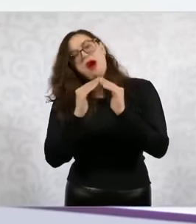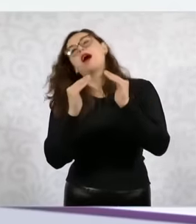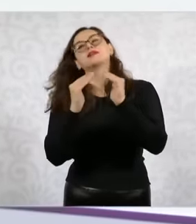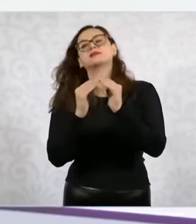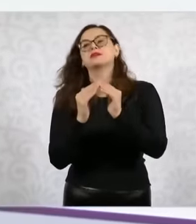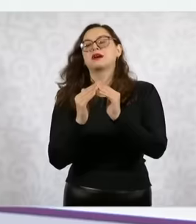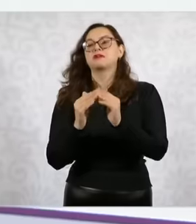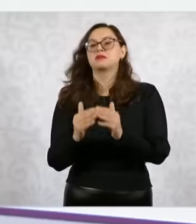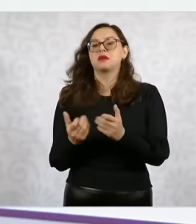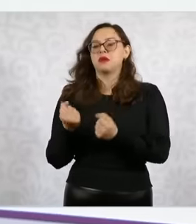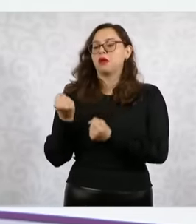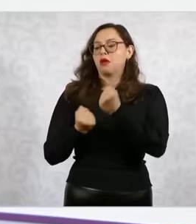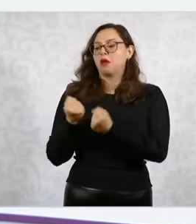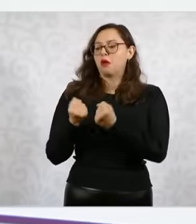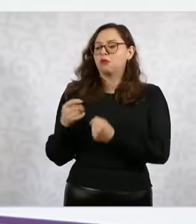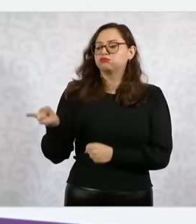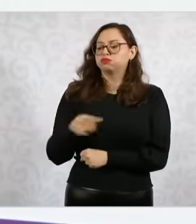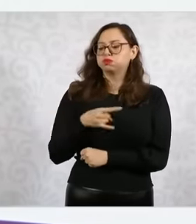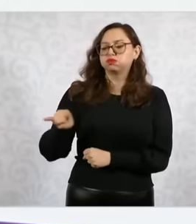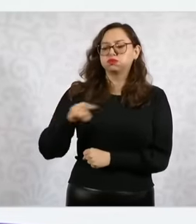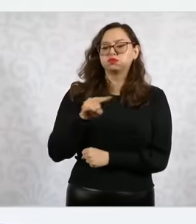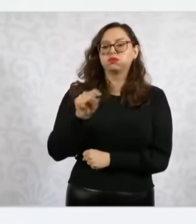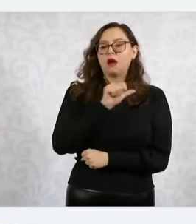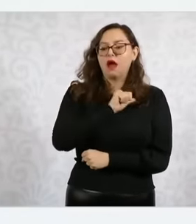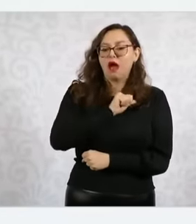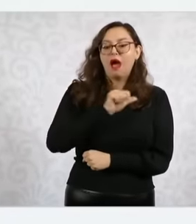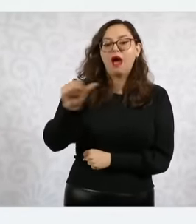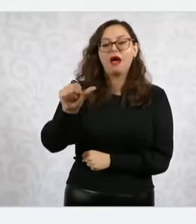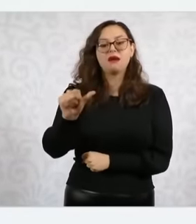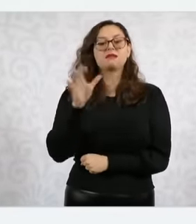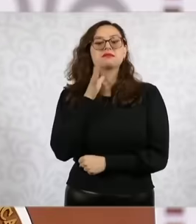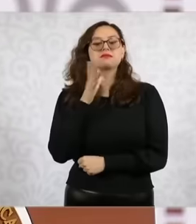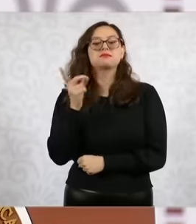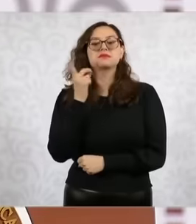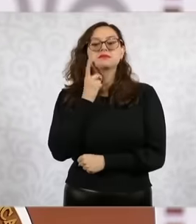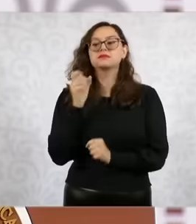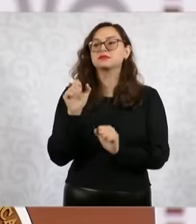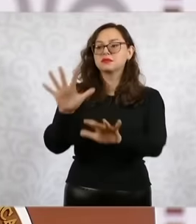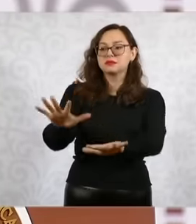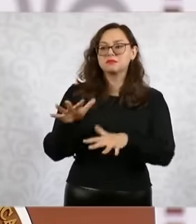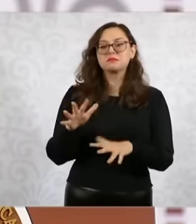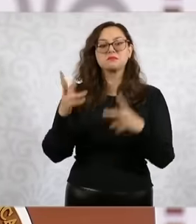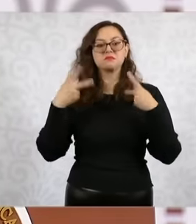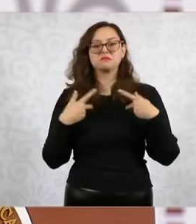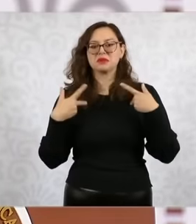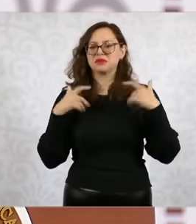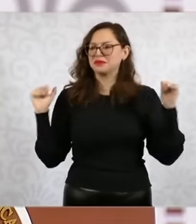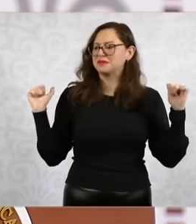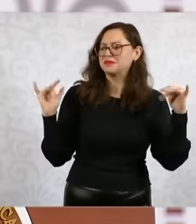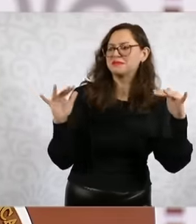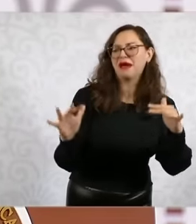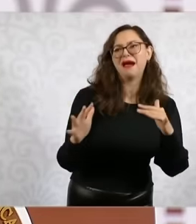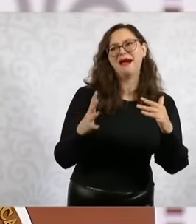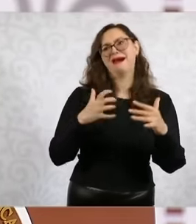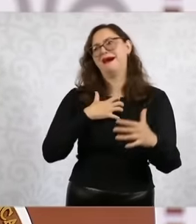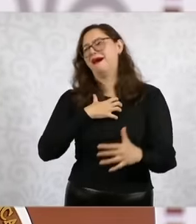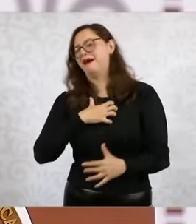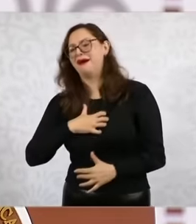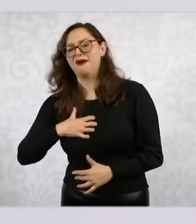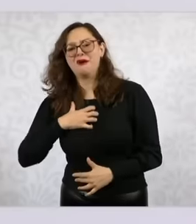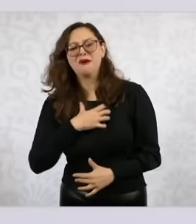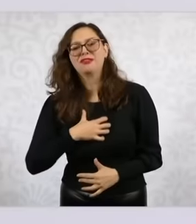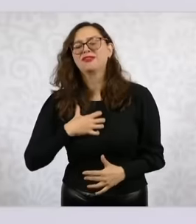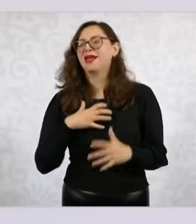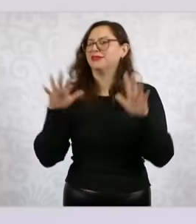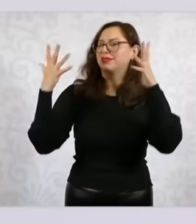happened to President López Obrador because people went out to the streets to applaud happily then